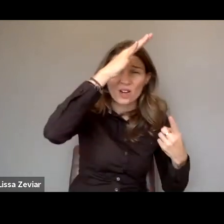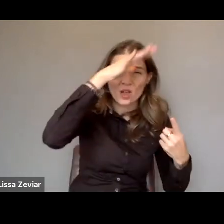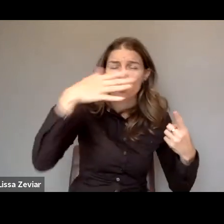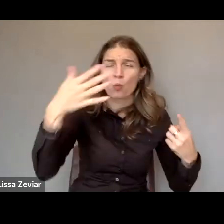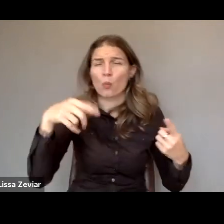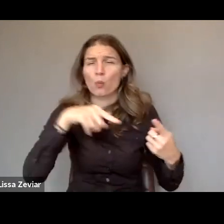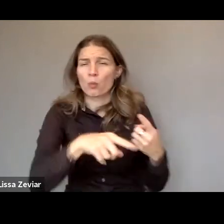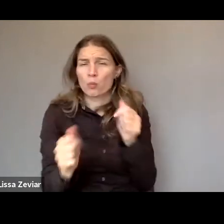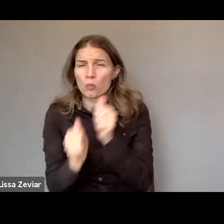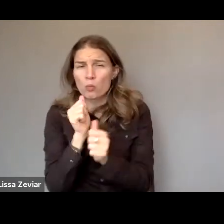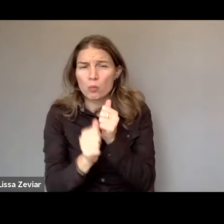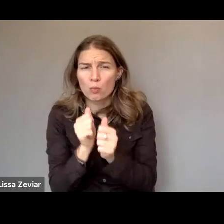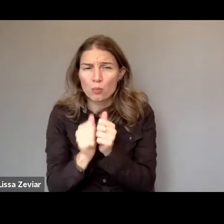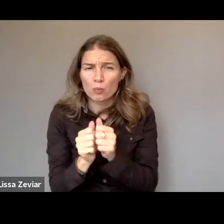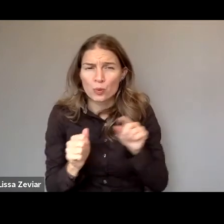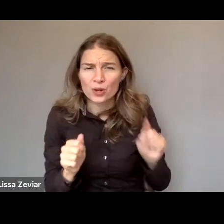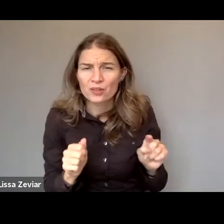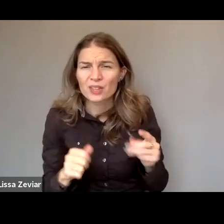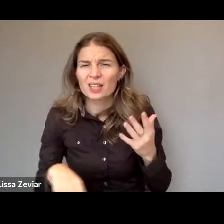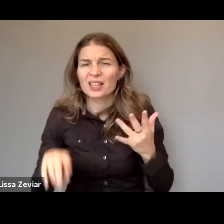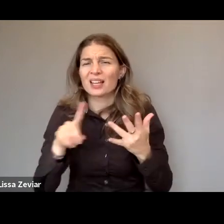a husband doing what he wants in sexual life…